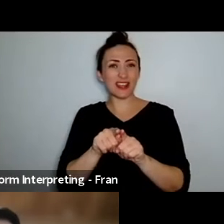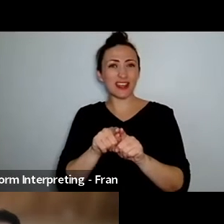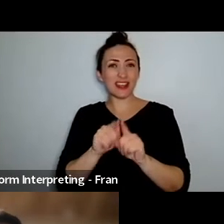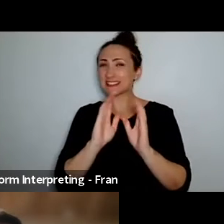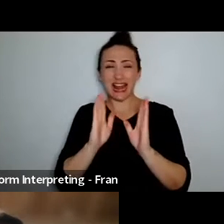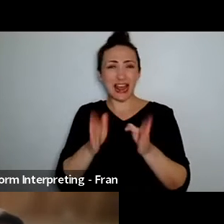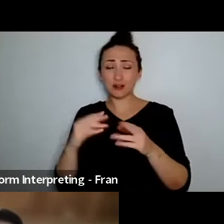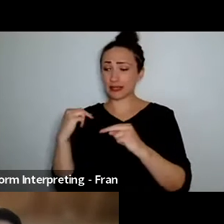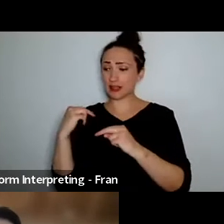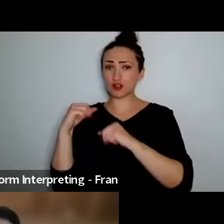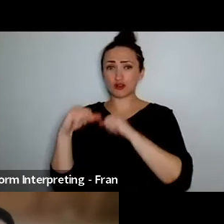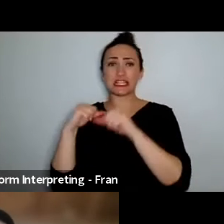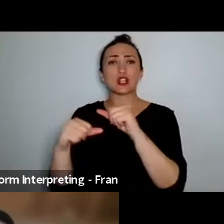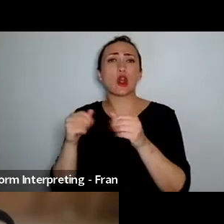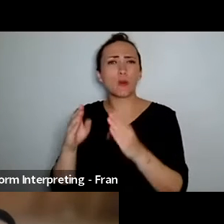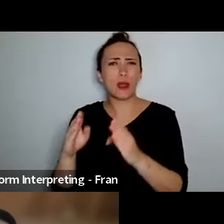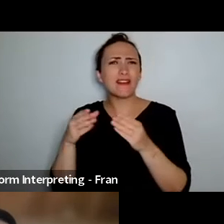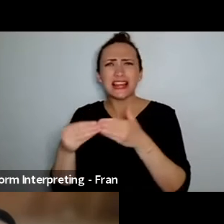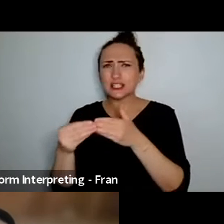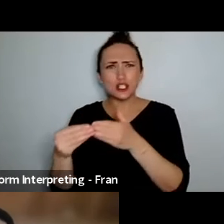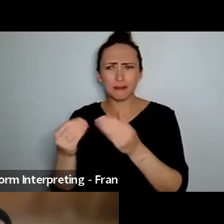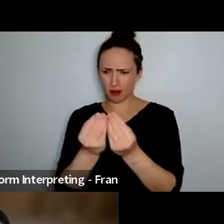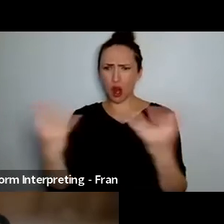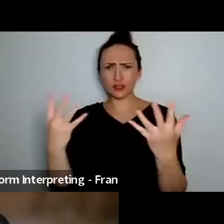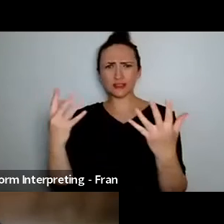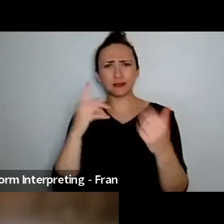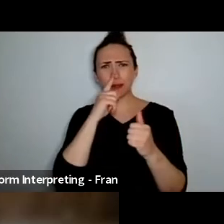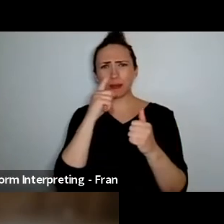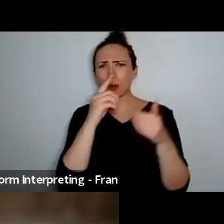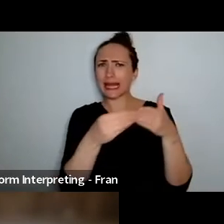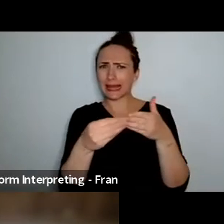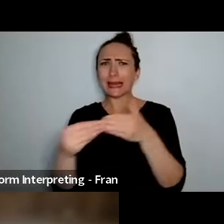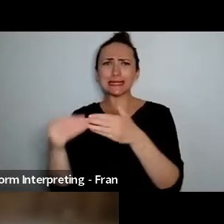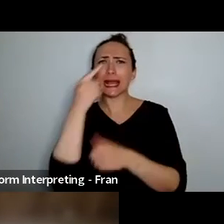just one person leading um so I'm really excited about what people with disabilities are bringing